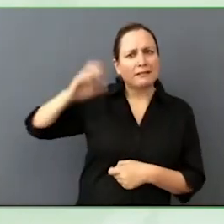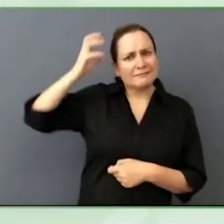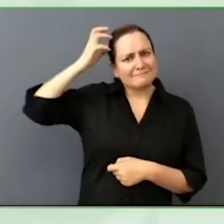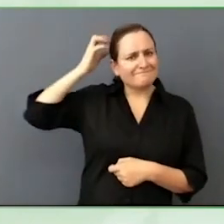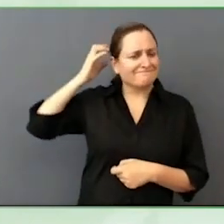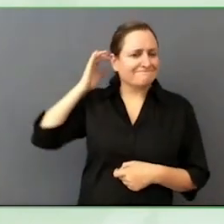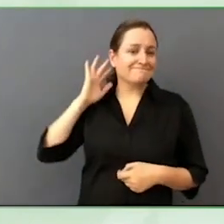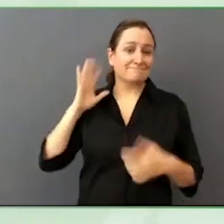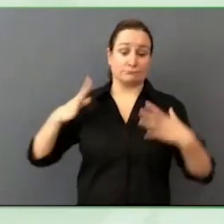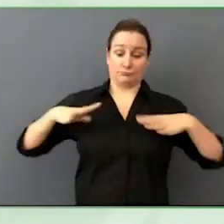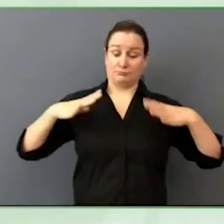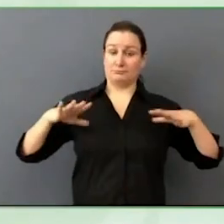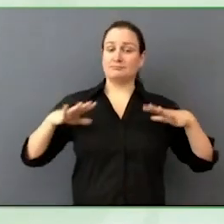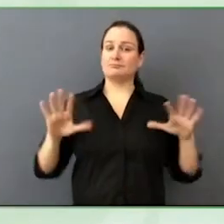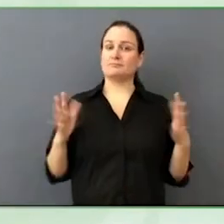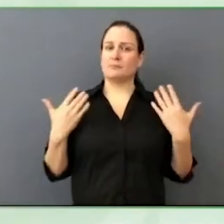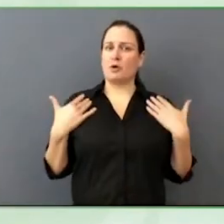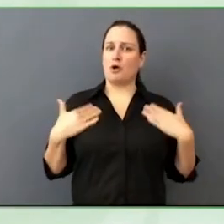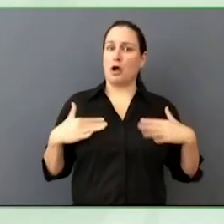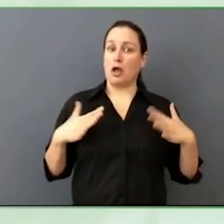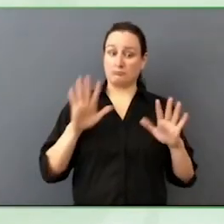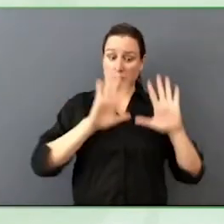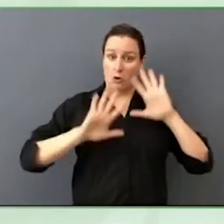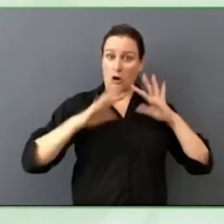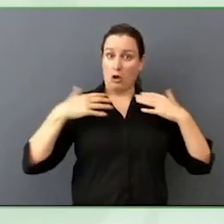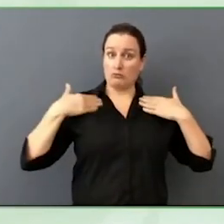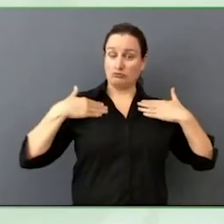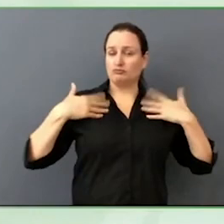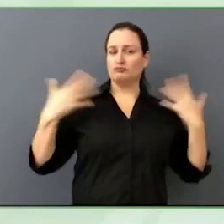So, Mary, tell us about your journey.